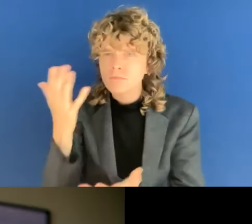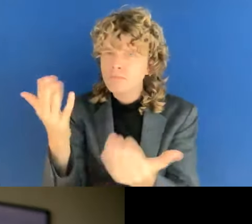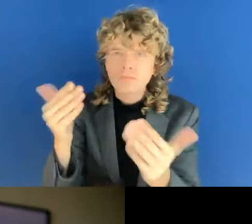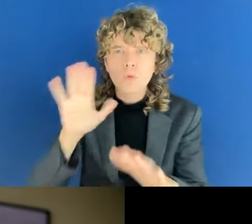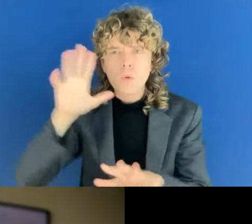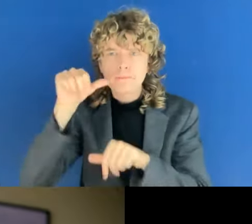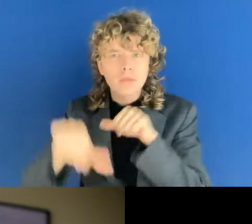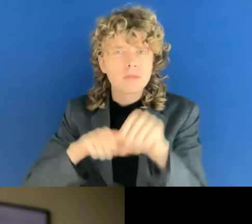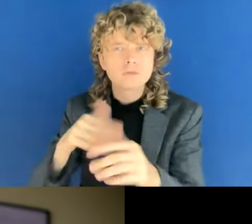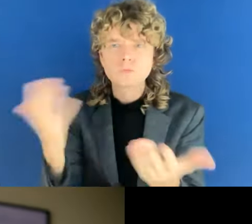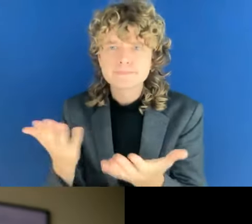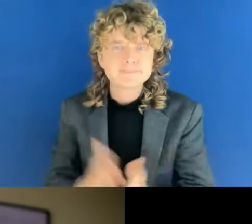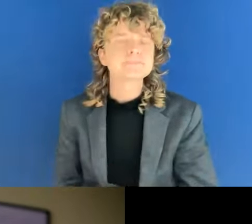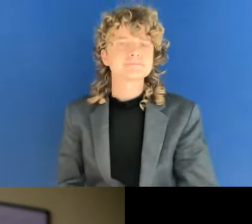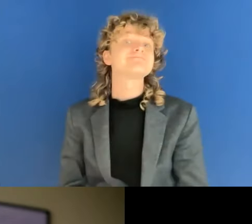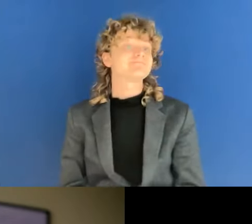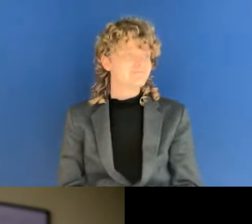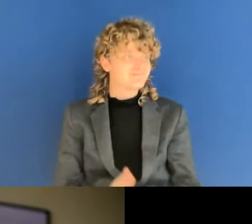Thank you very much I will start with